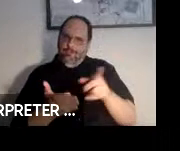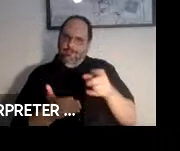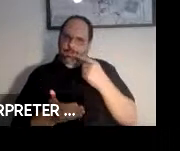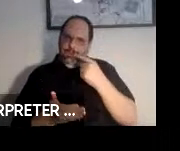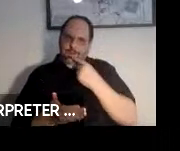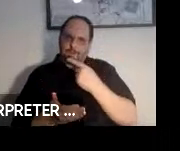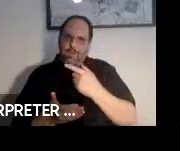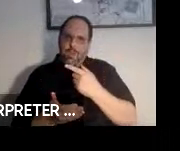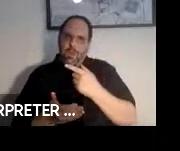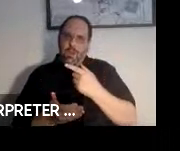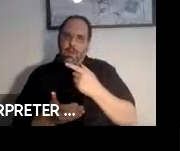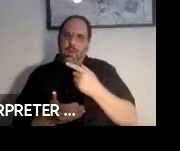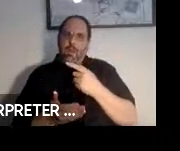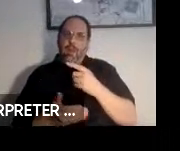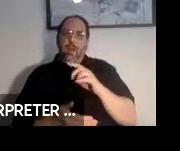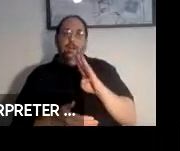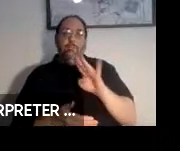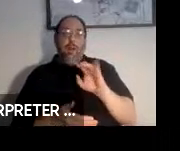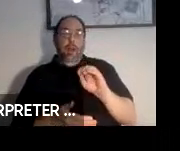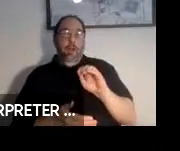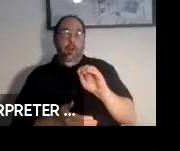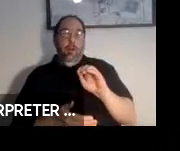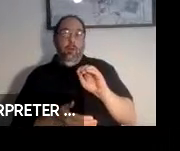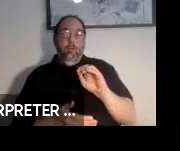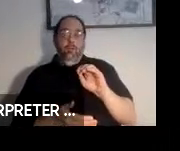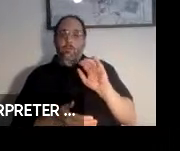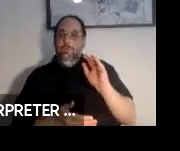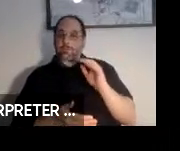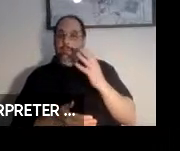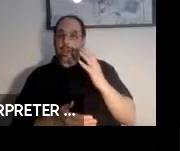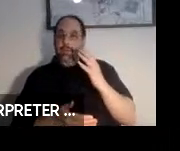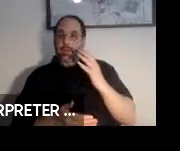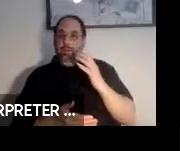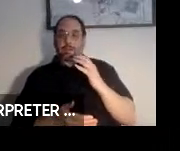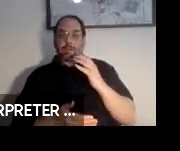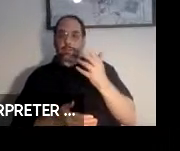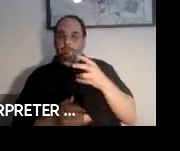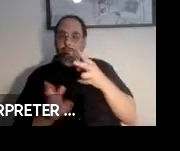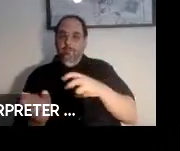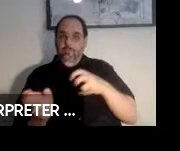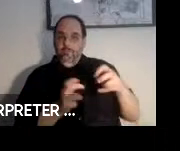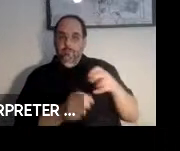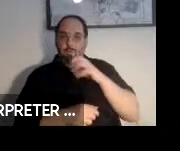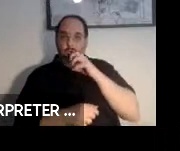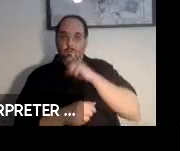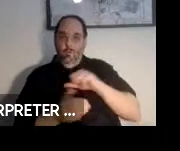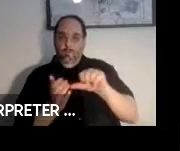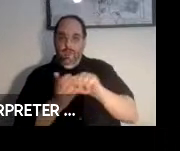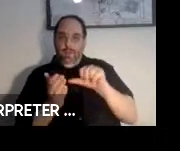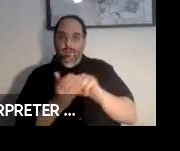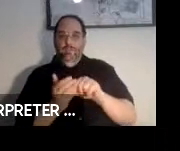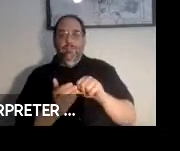I sent a bio but it looks like you took it from an outdated page. I left the systems side of the